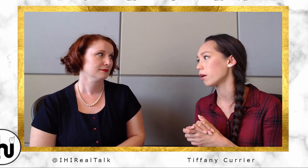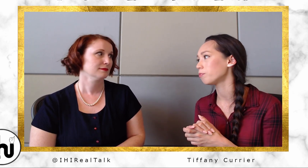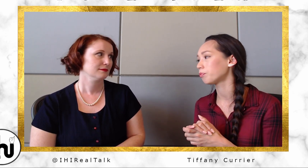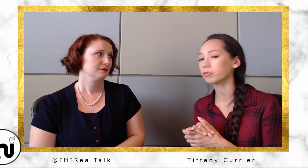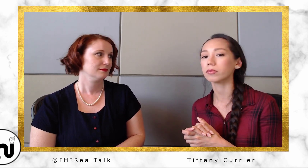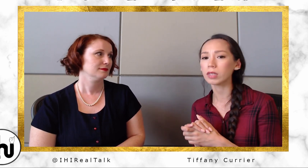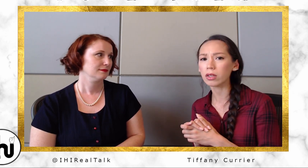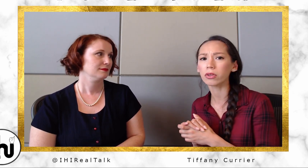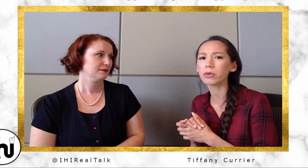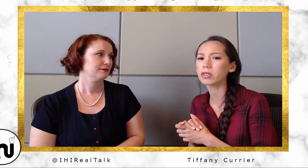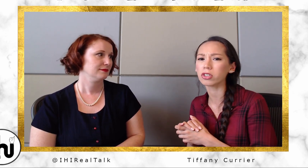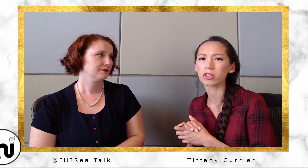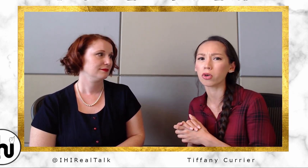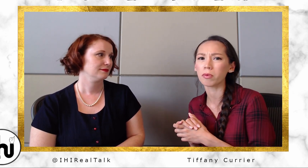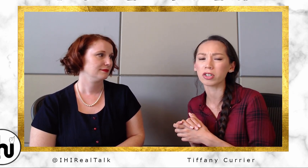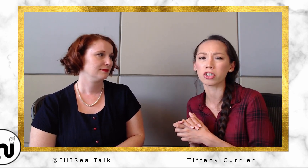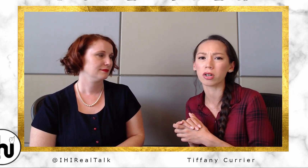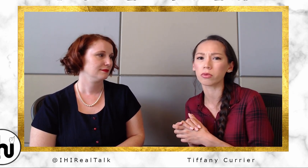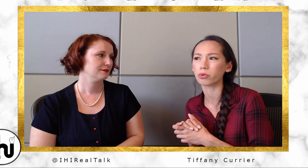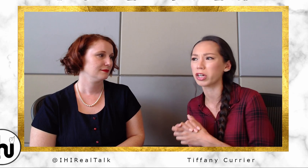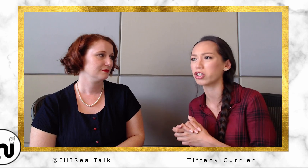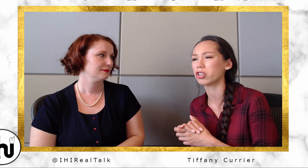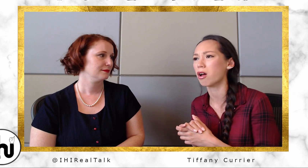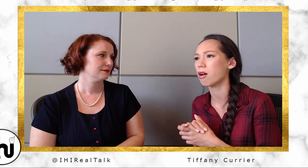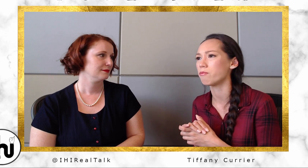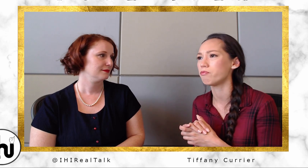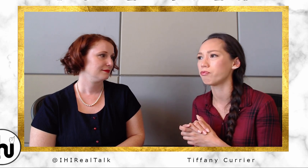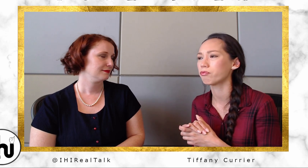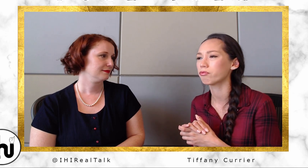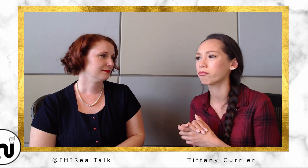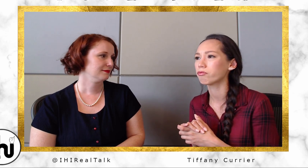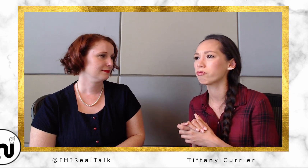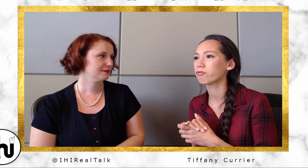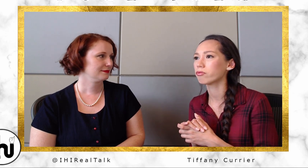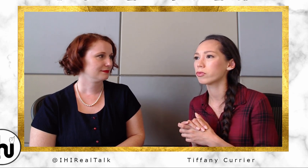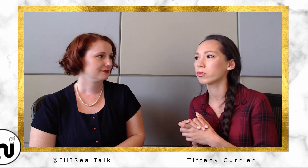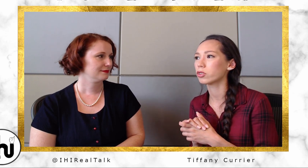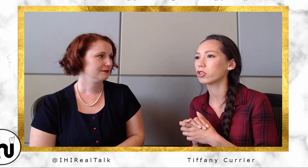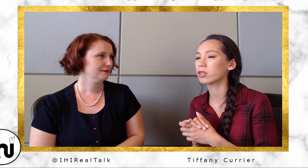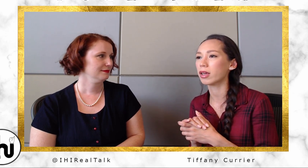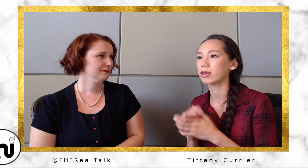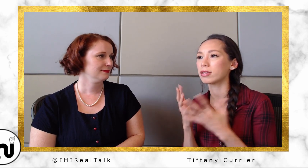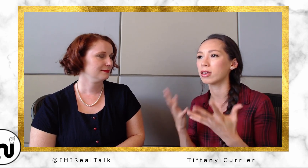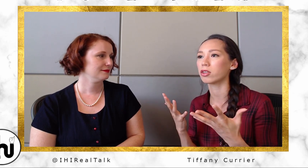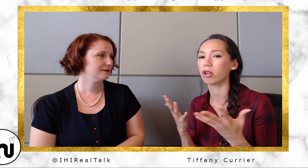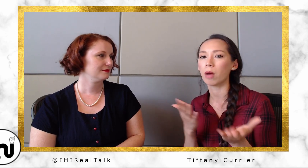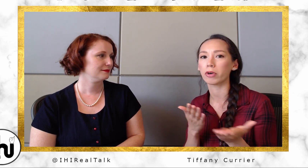There was just so much rich, just like seeing the collaboration